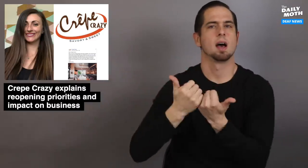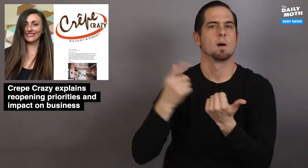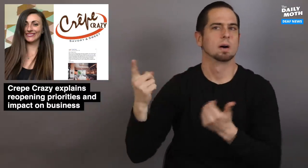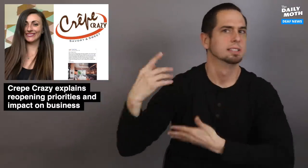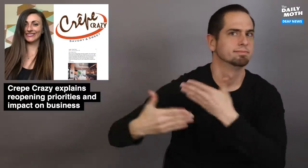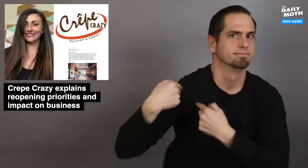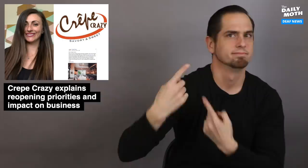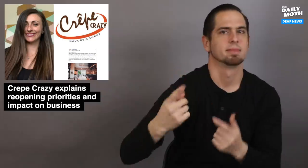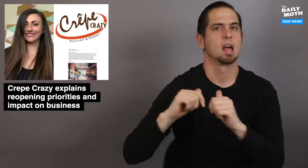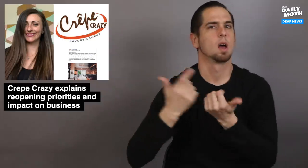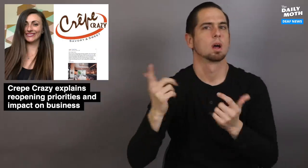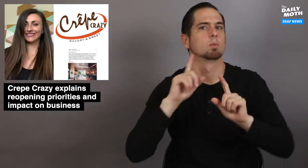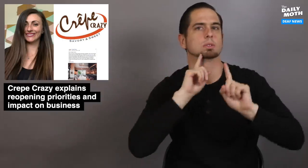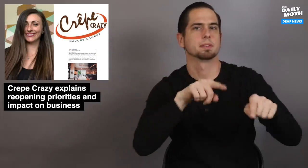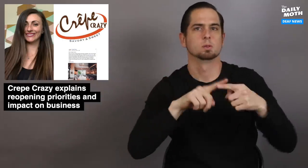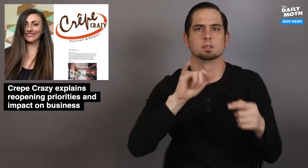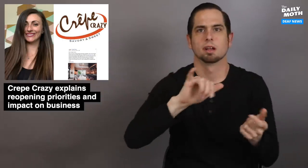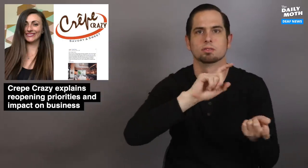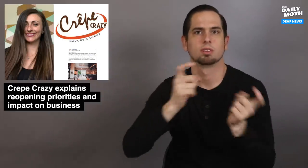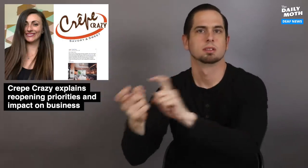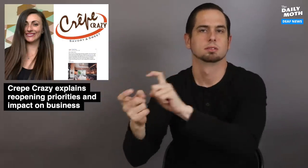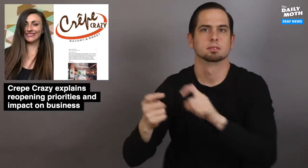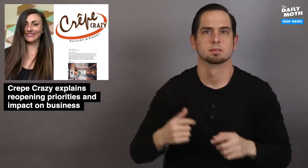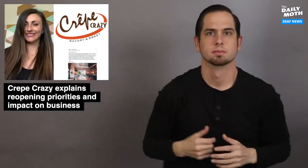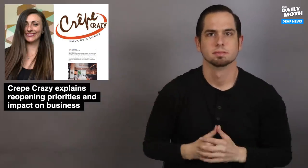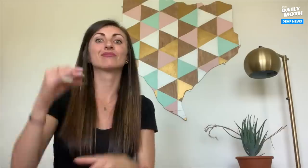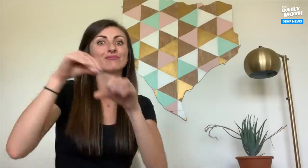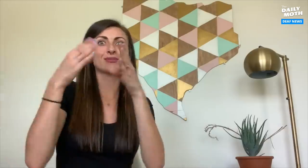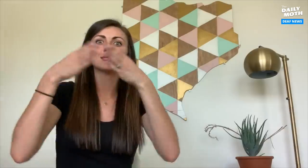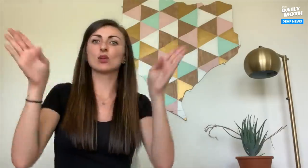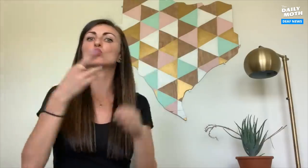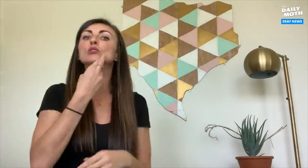and how they have responded to all the changes. In general,